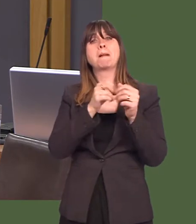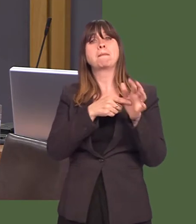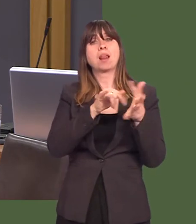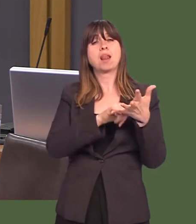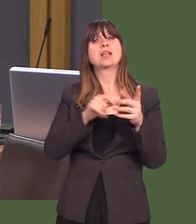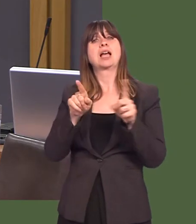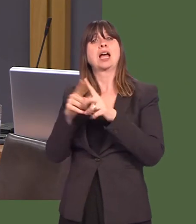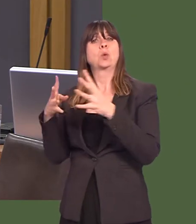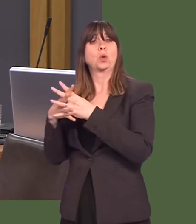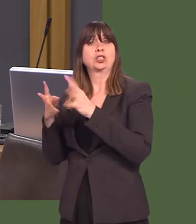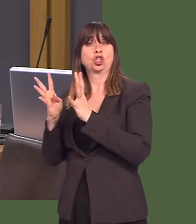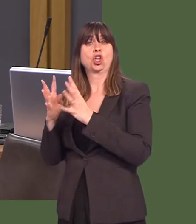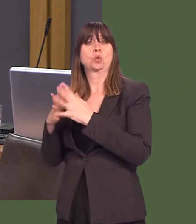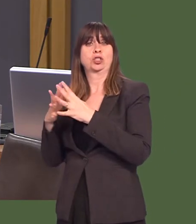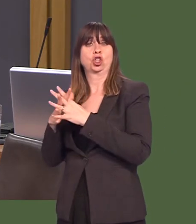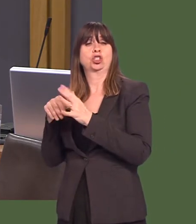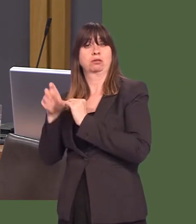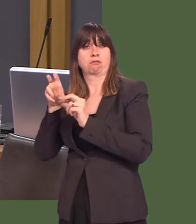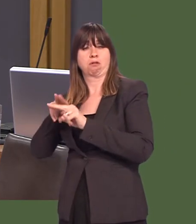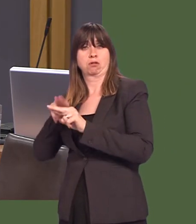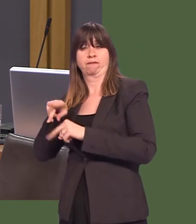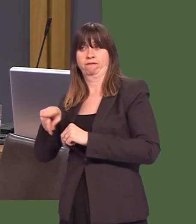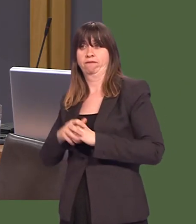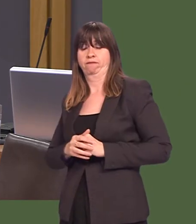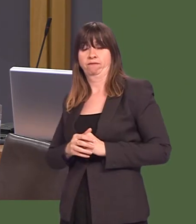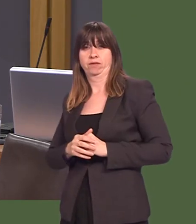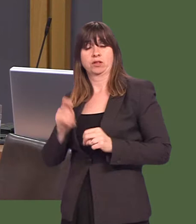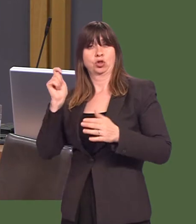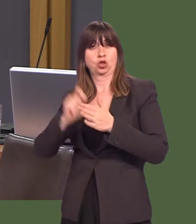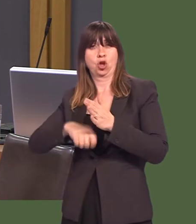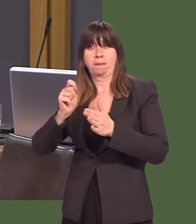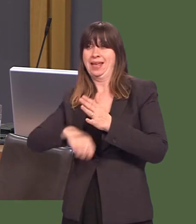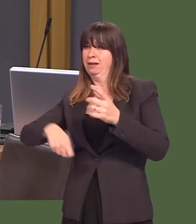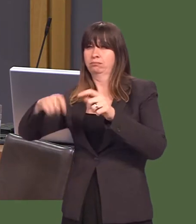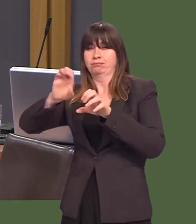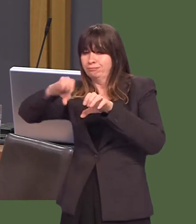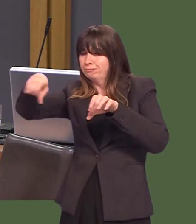and Whitchurch in Cardiff. In Morriston, we have lost banks, public houses and shopping diversity.